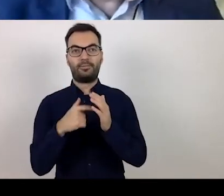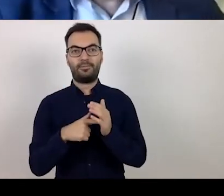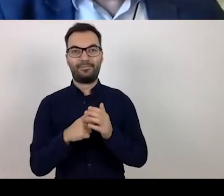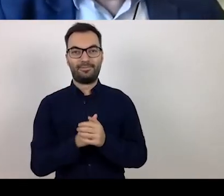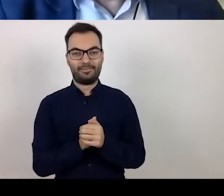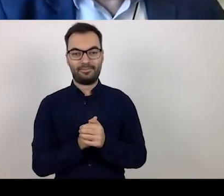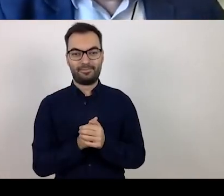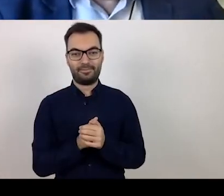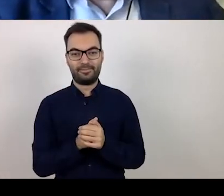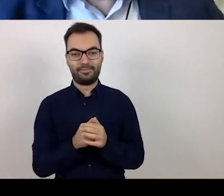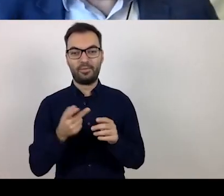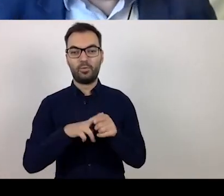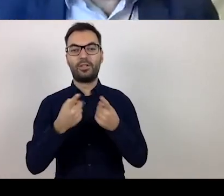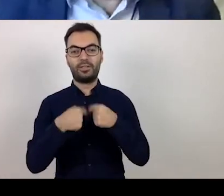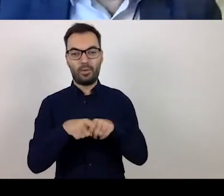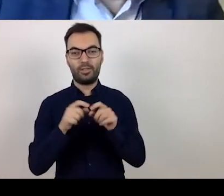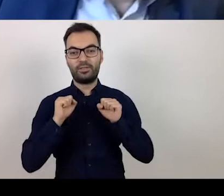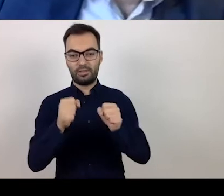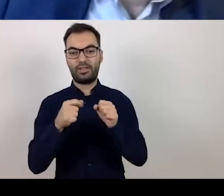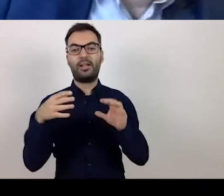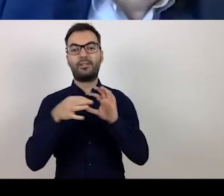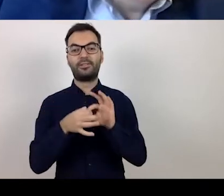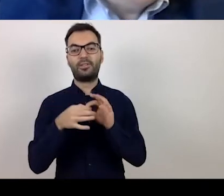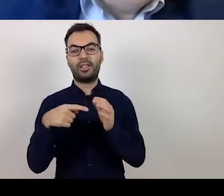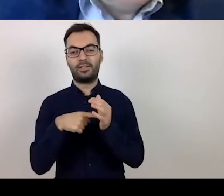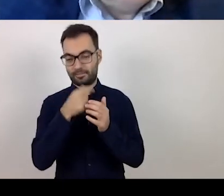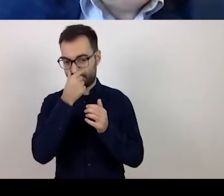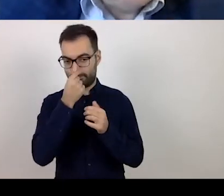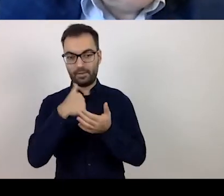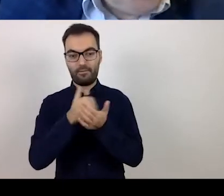Those which are implemented under the Warmińsko-Mazurskie Voivodeship.